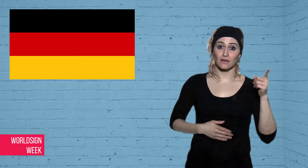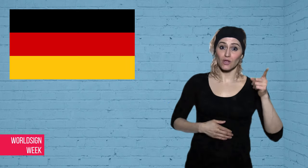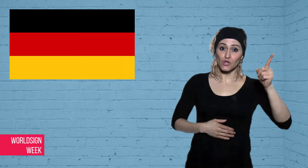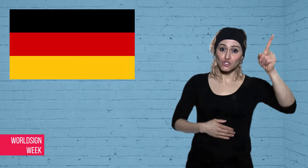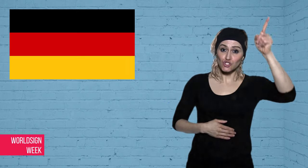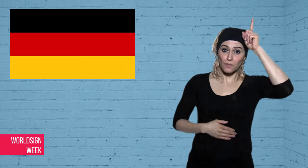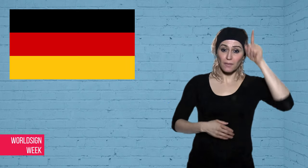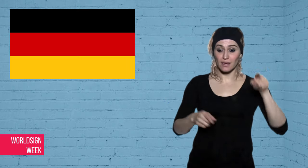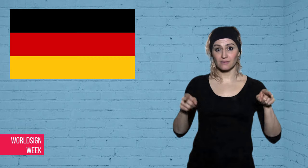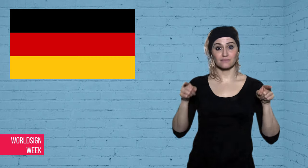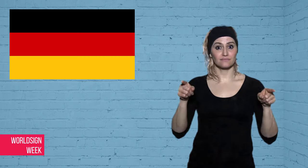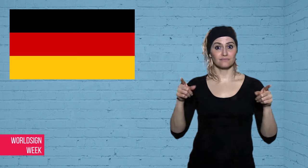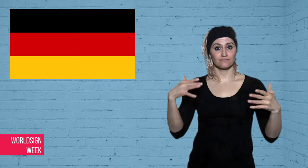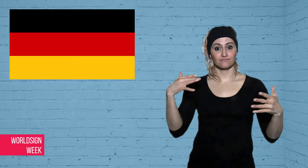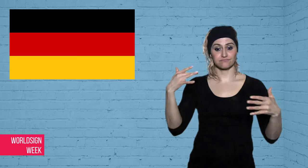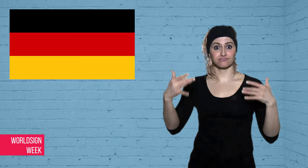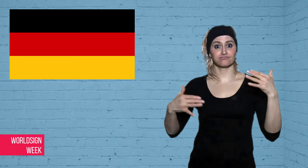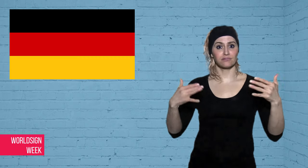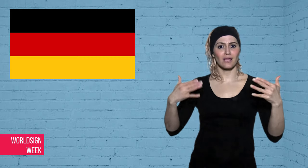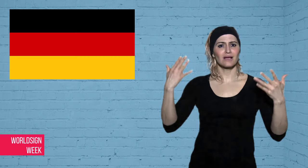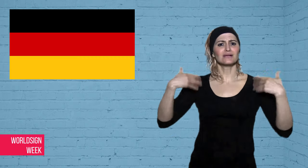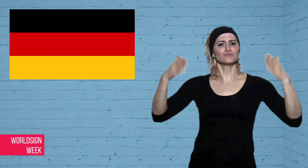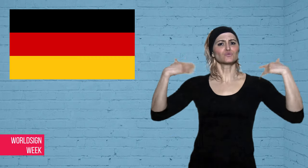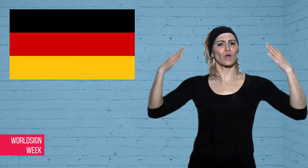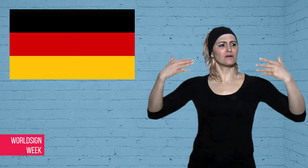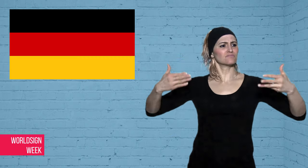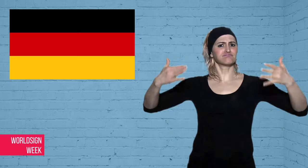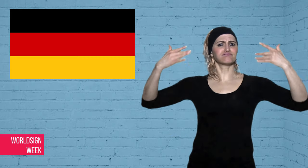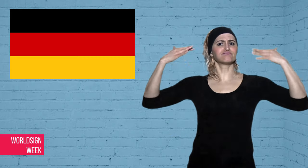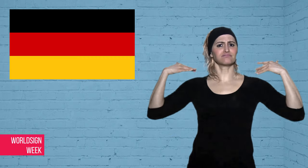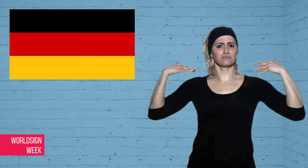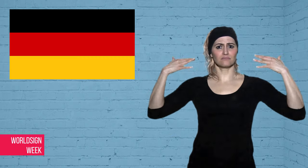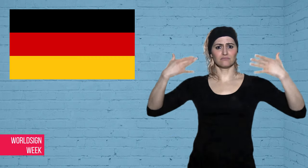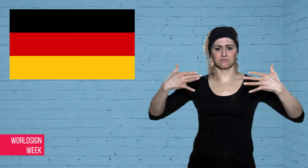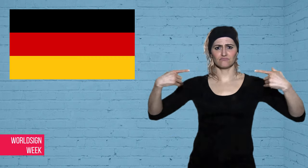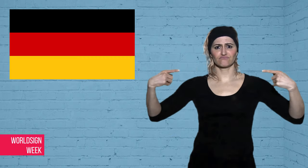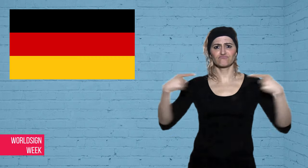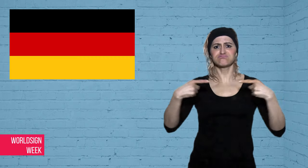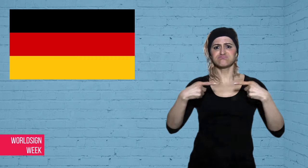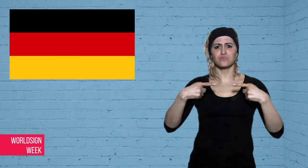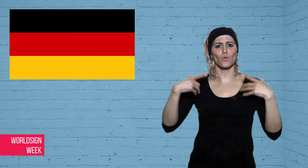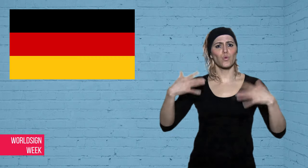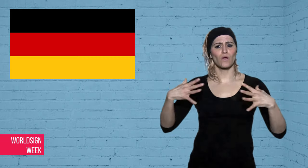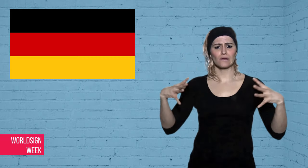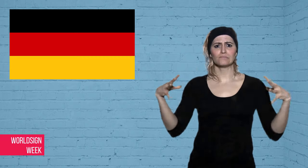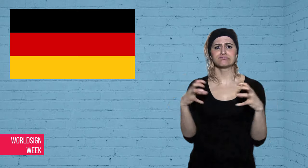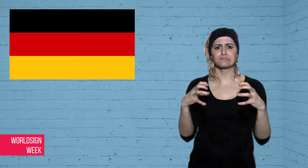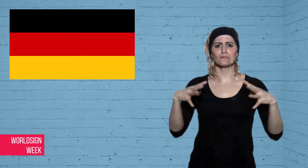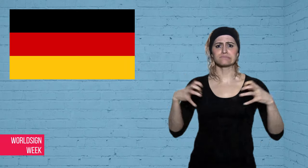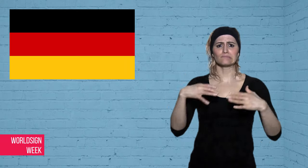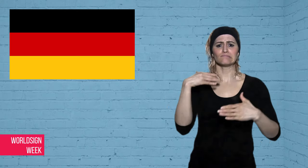flared up after German authorities